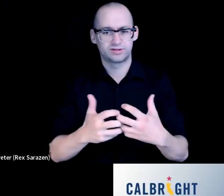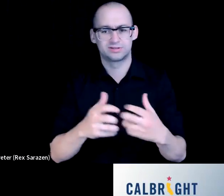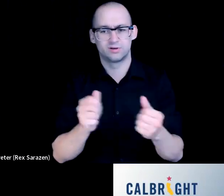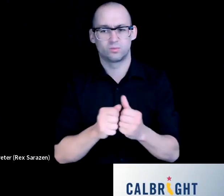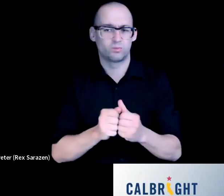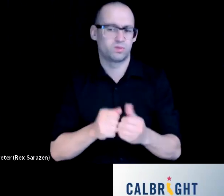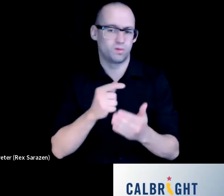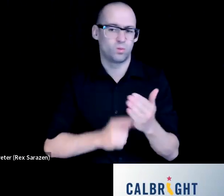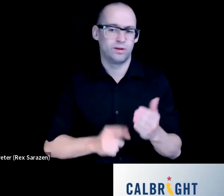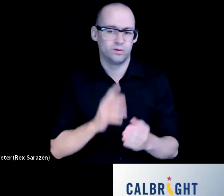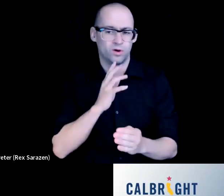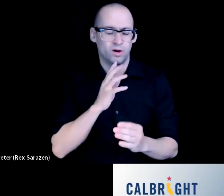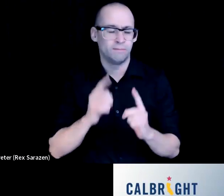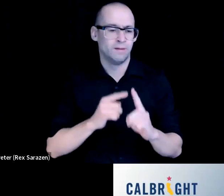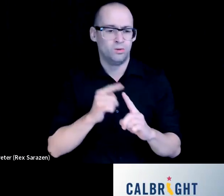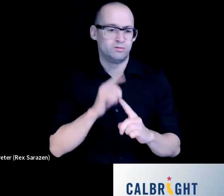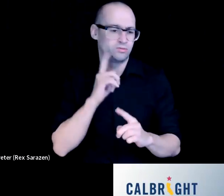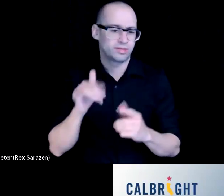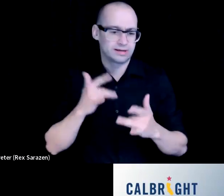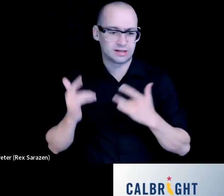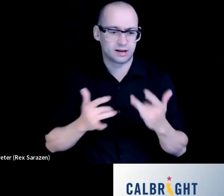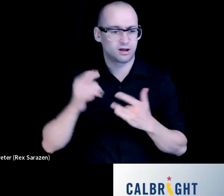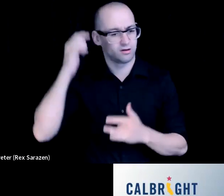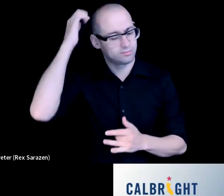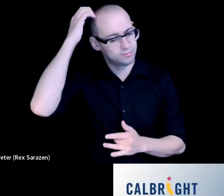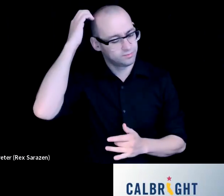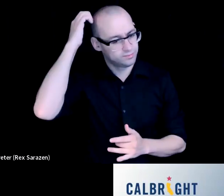And it's really exciting for the opportunity for you to share, and for all of us to kind